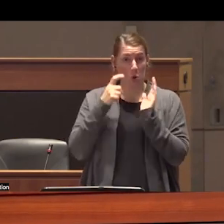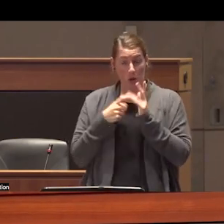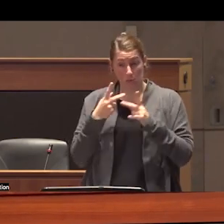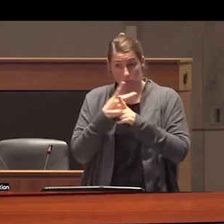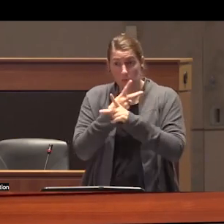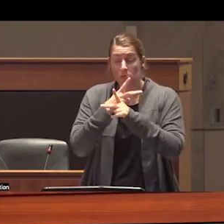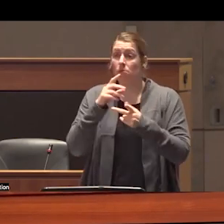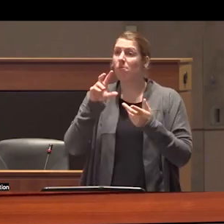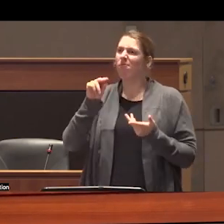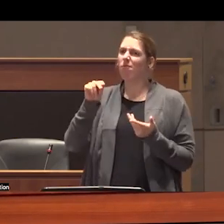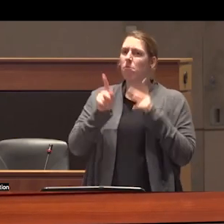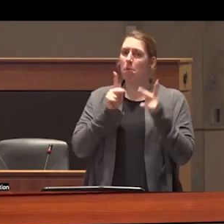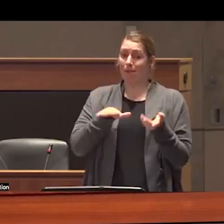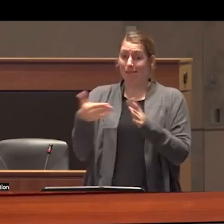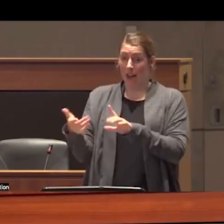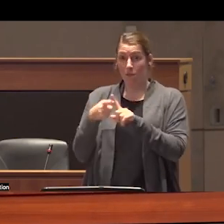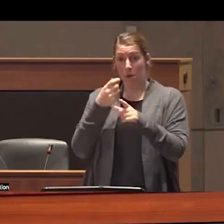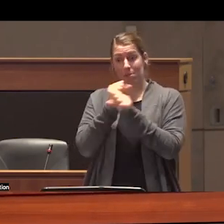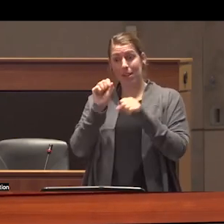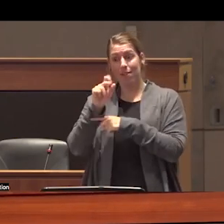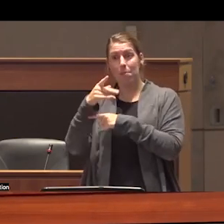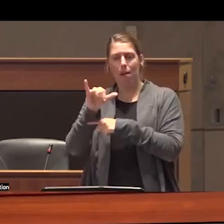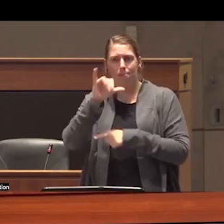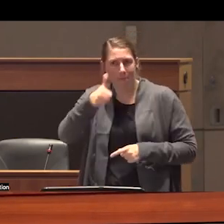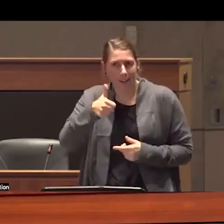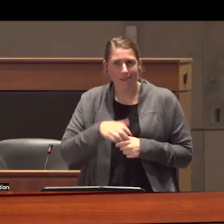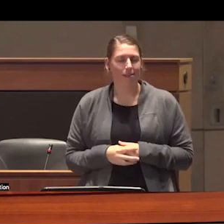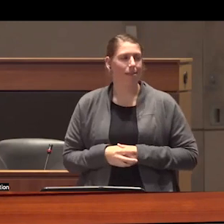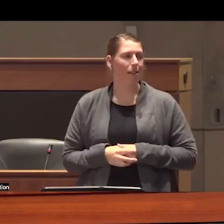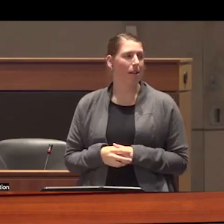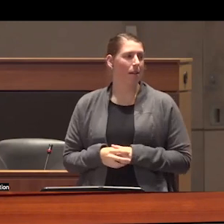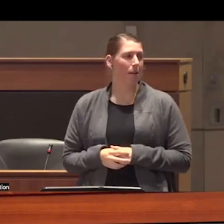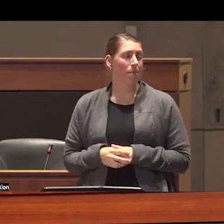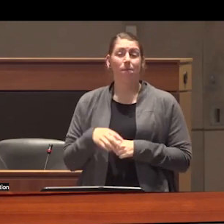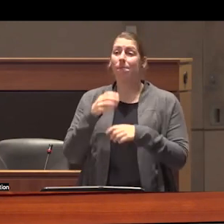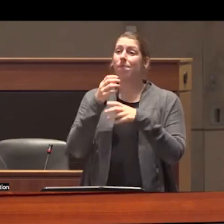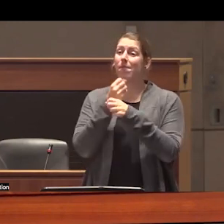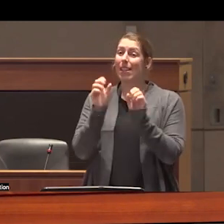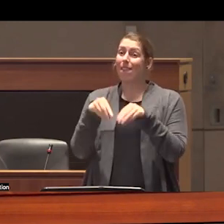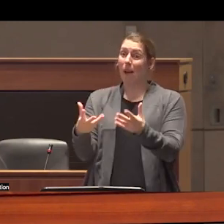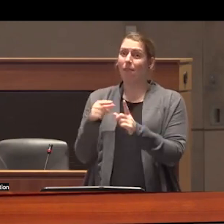you're not seeing people dying as a result of safe Supply safe suppli is not contributing to overdose